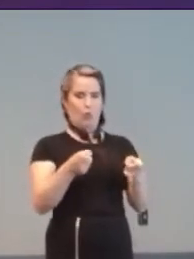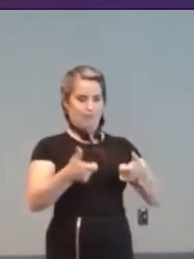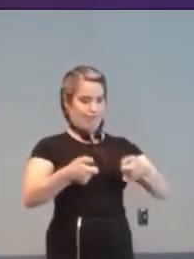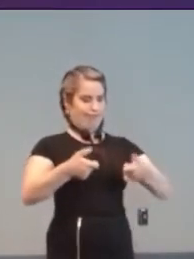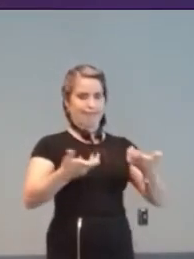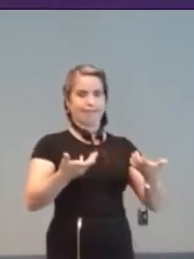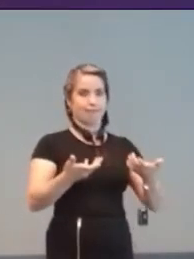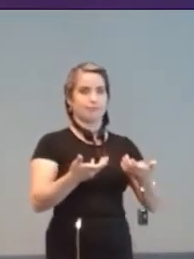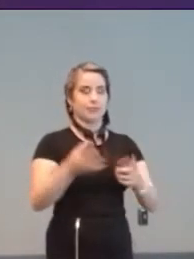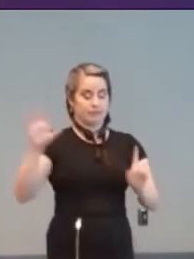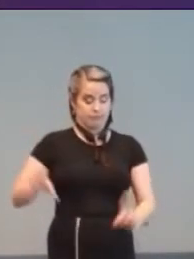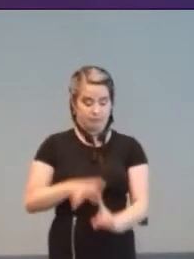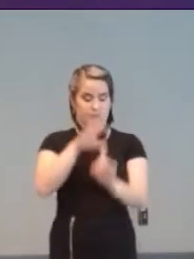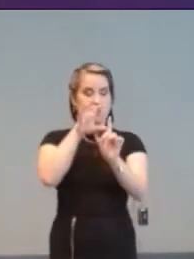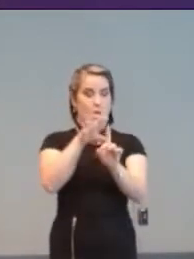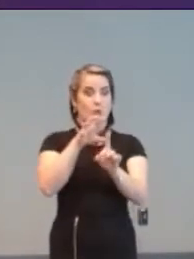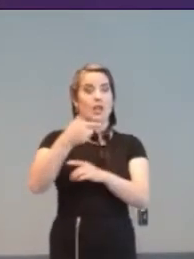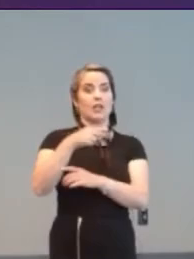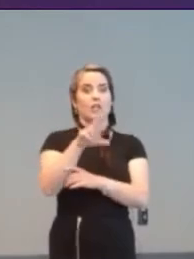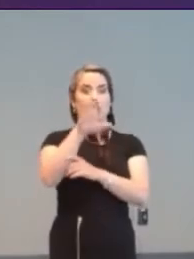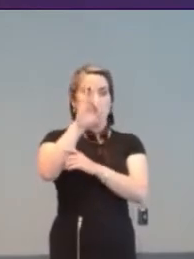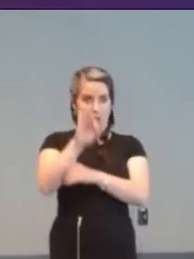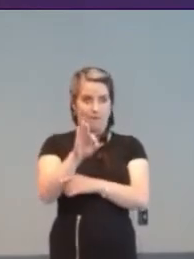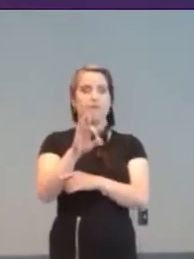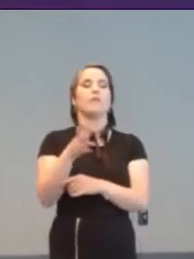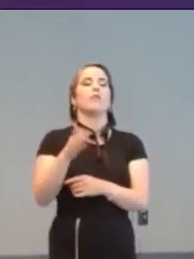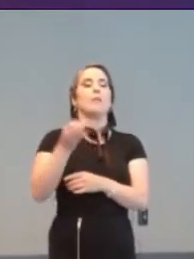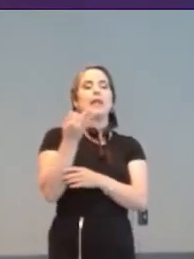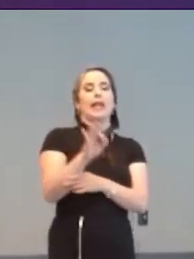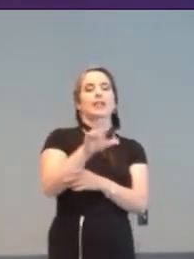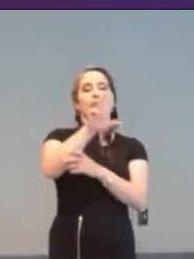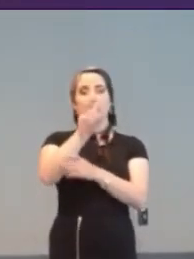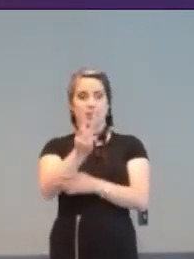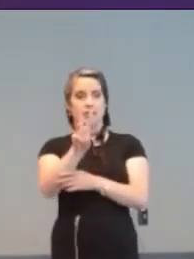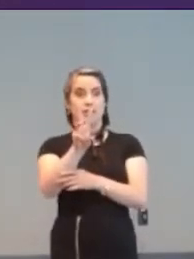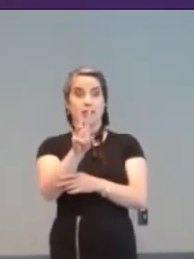Spotlight Golf from 1936 is believed to incorporate the world’s first